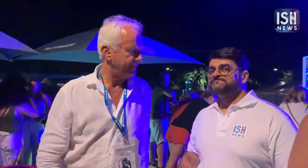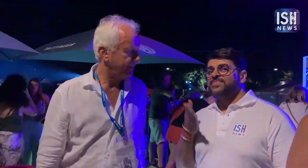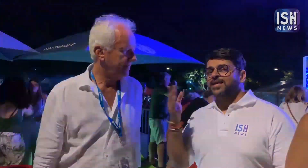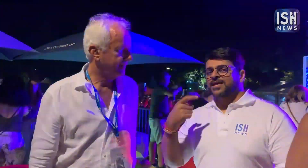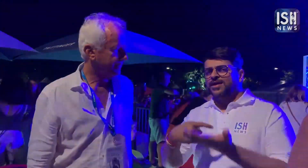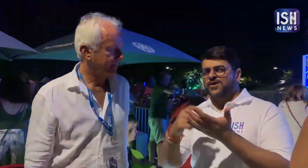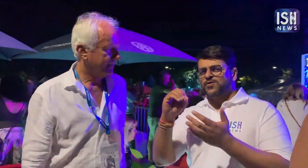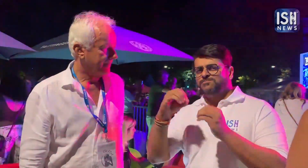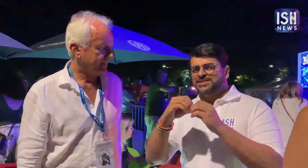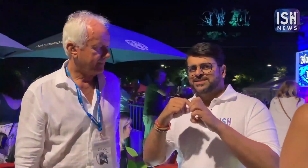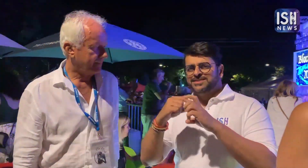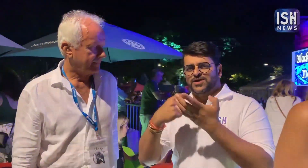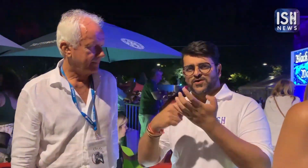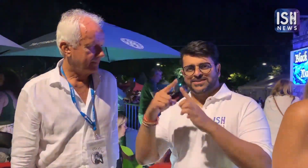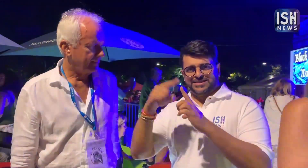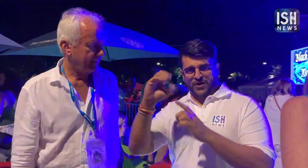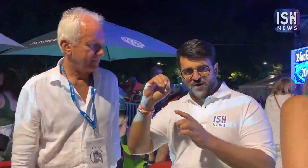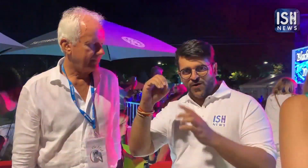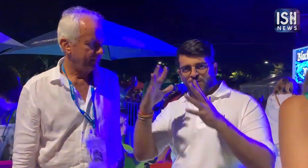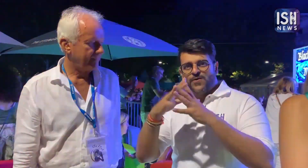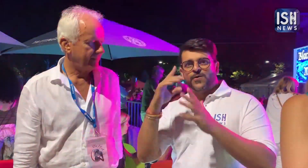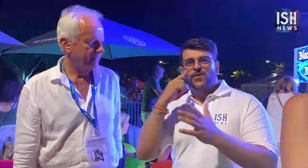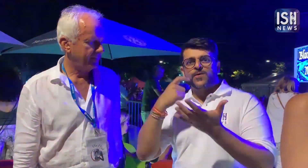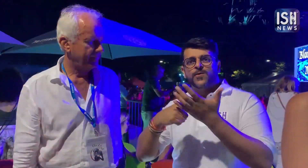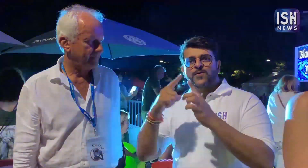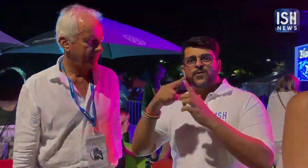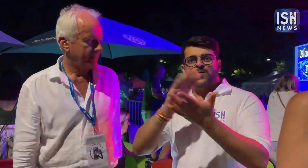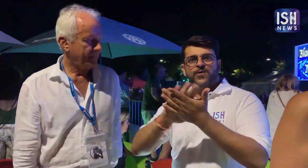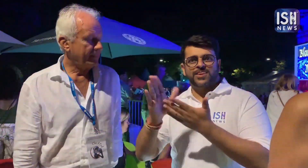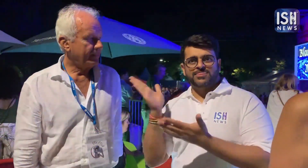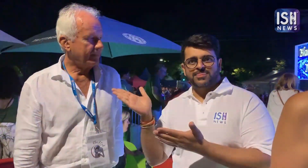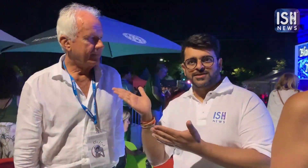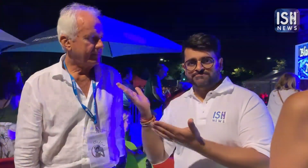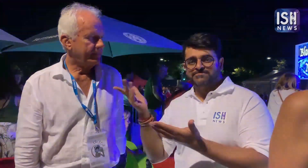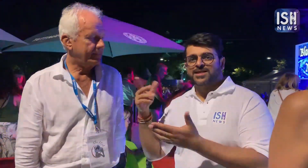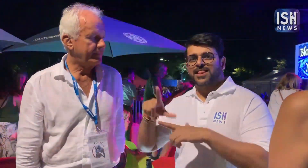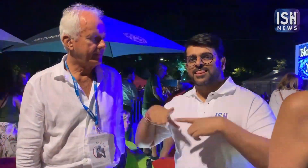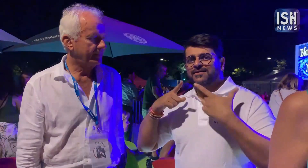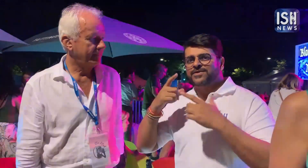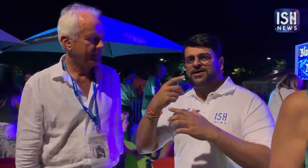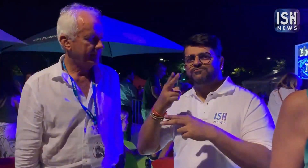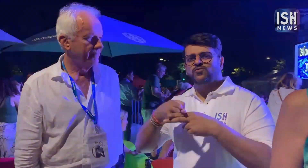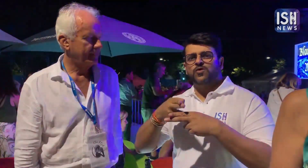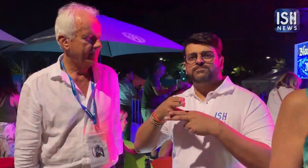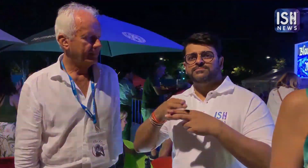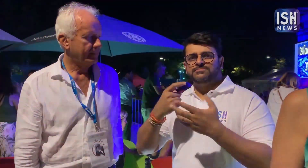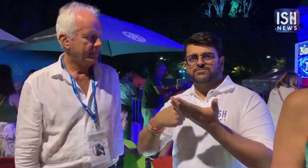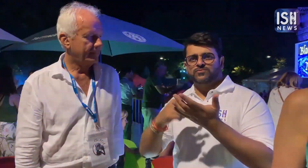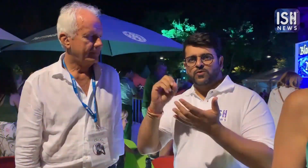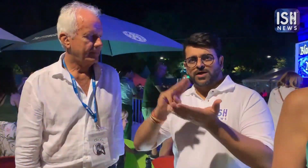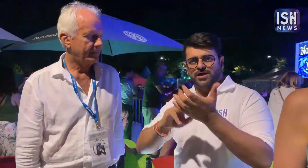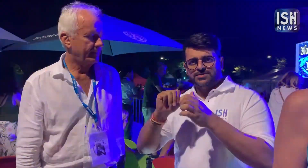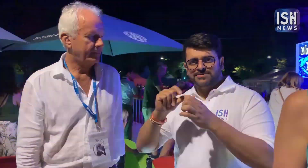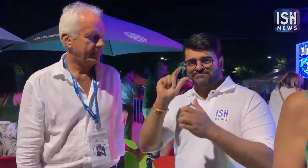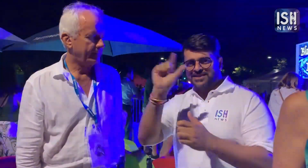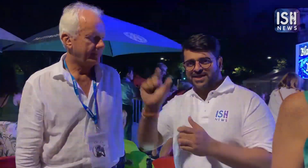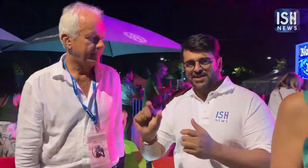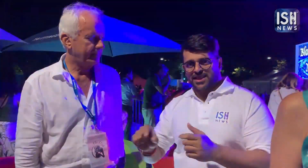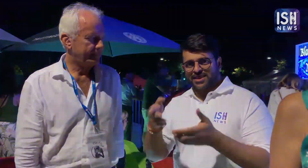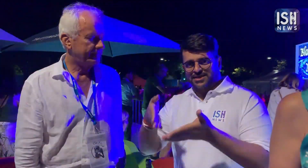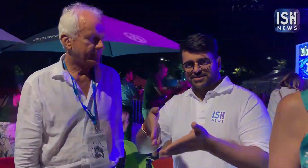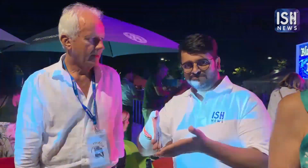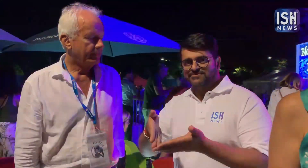Roberto Wirth lives in Rome, Italy.